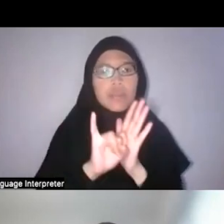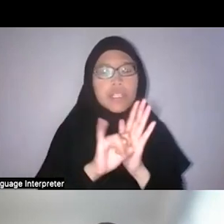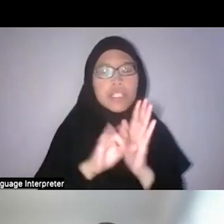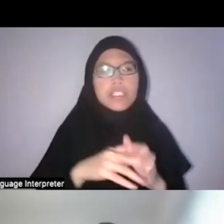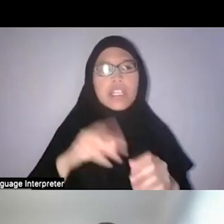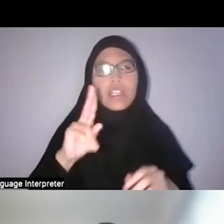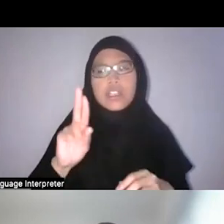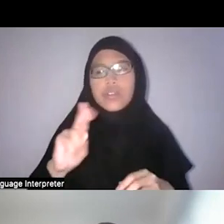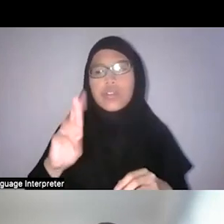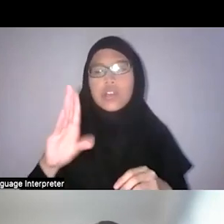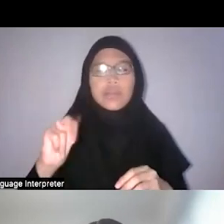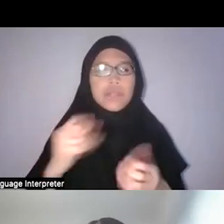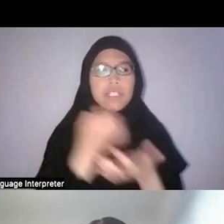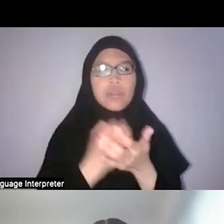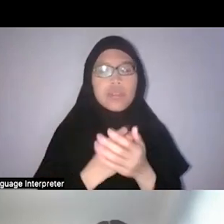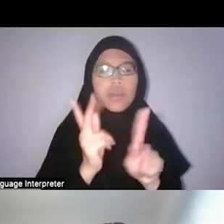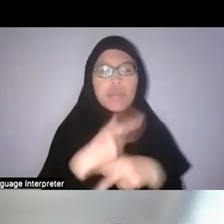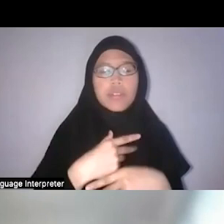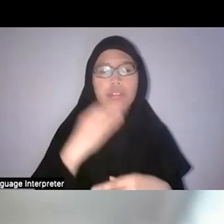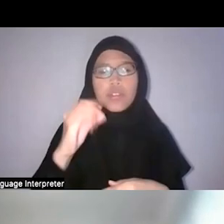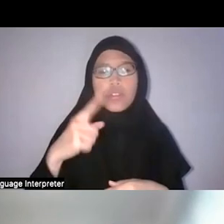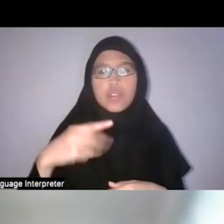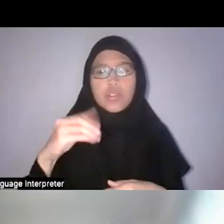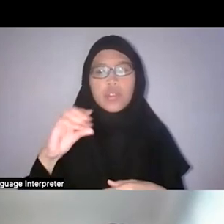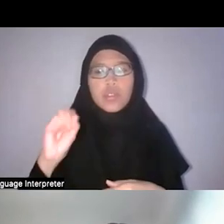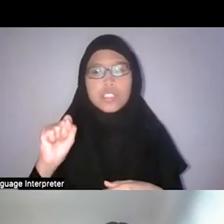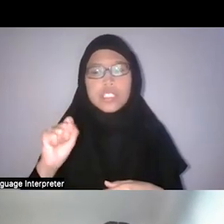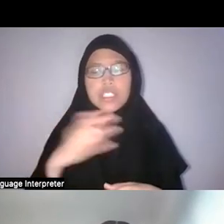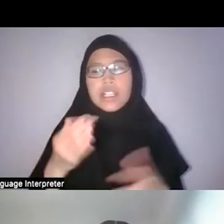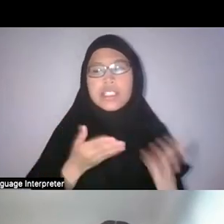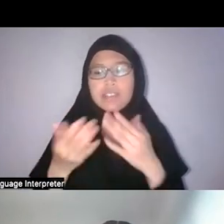as you said, producing goods and services for the rest of the world and not producing anything for itself.